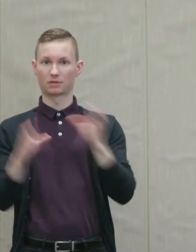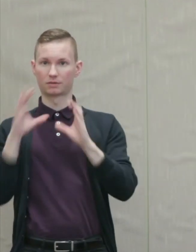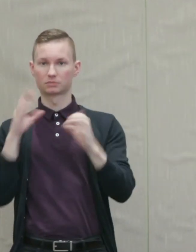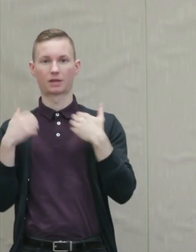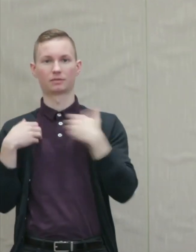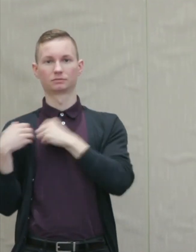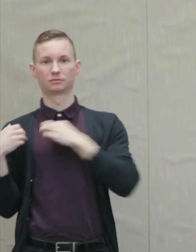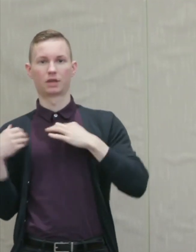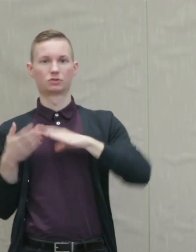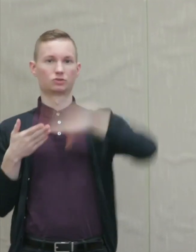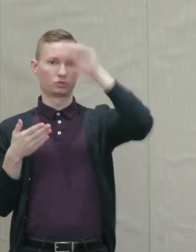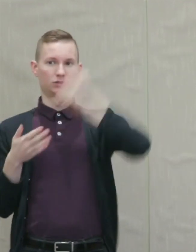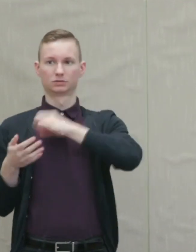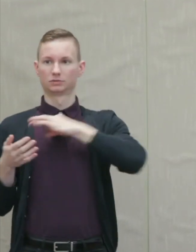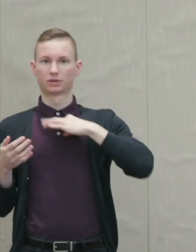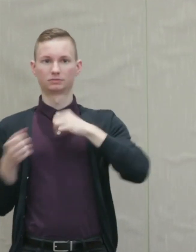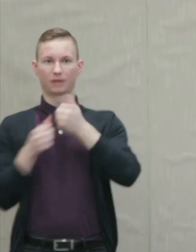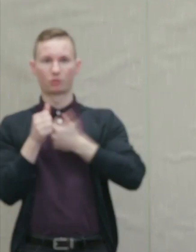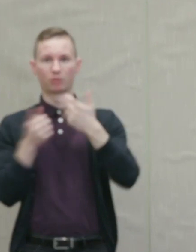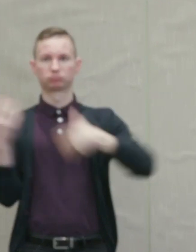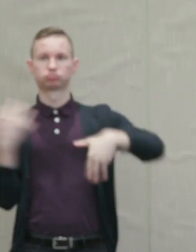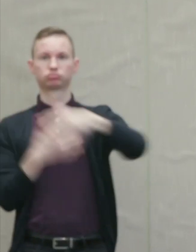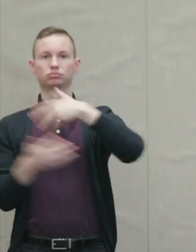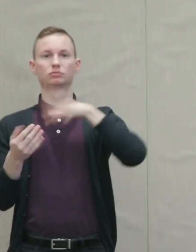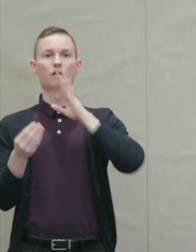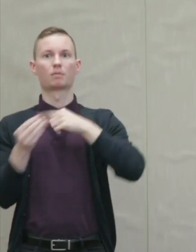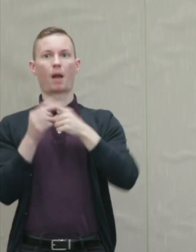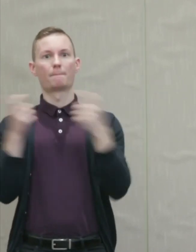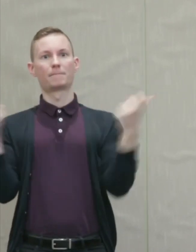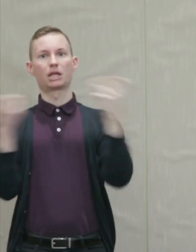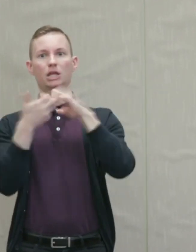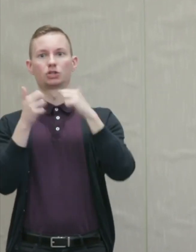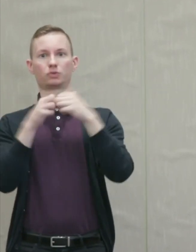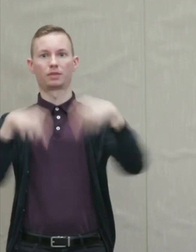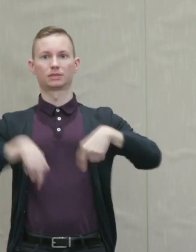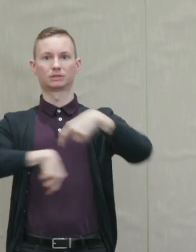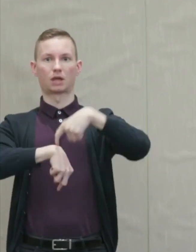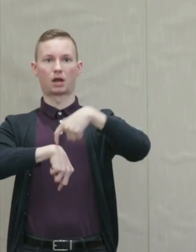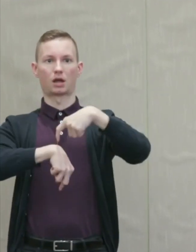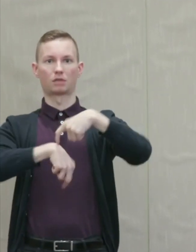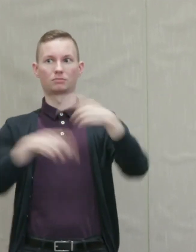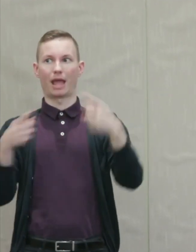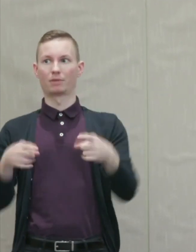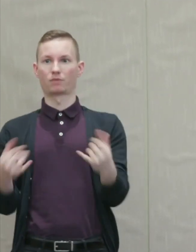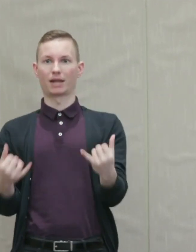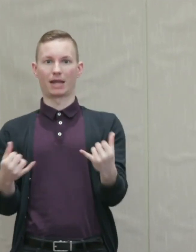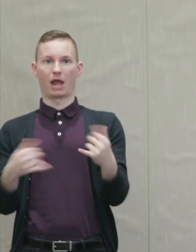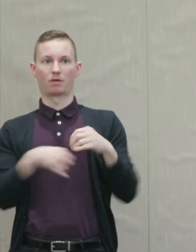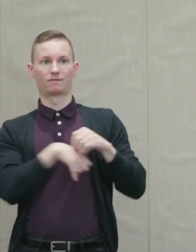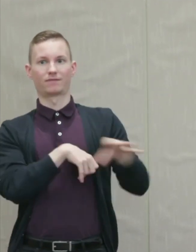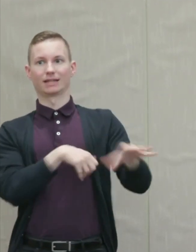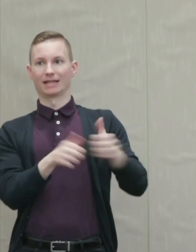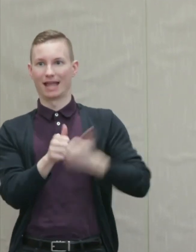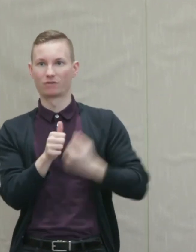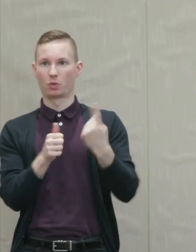and staff engage with each other about some of the big issues of our time going on now and effecting all of us.